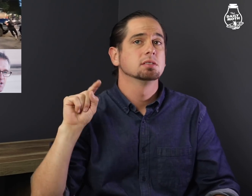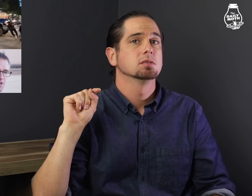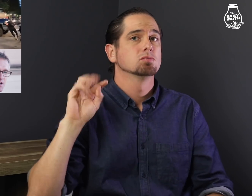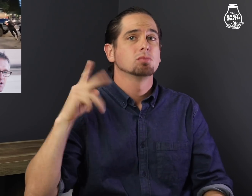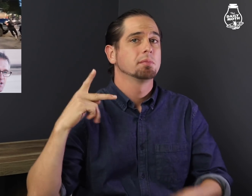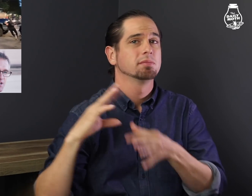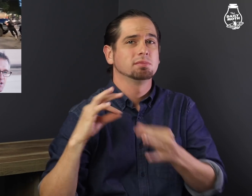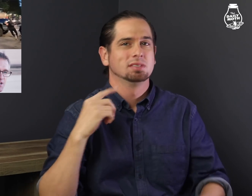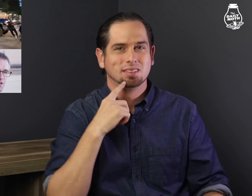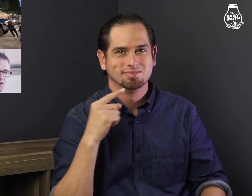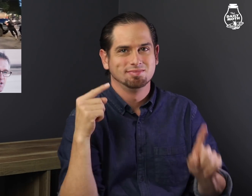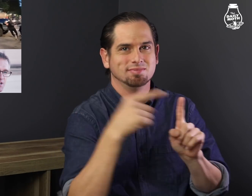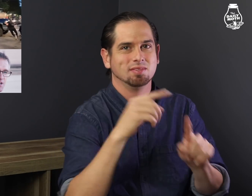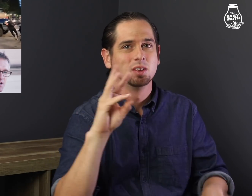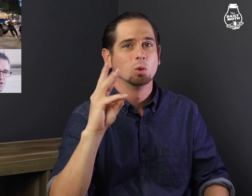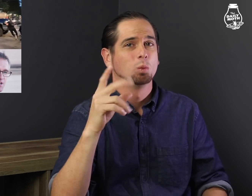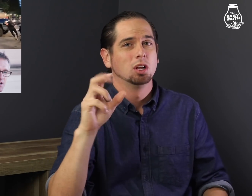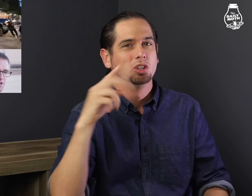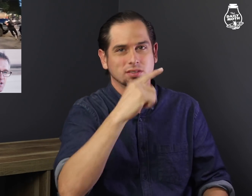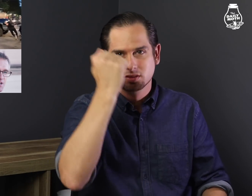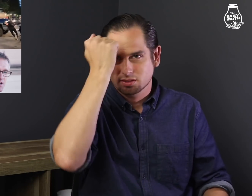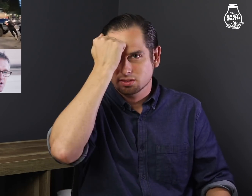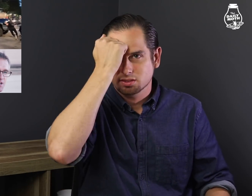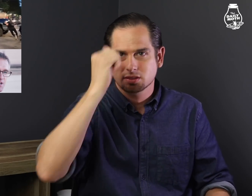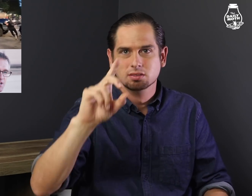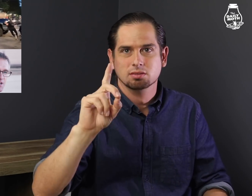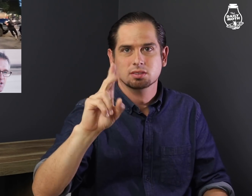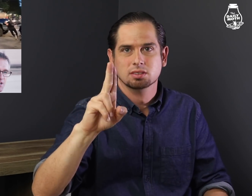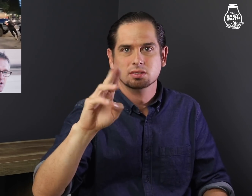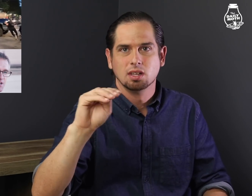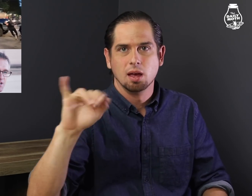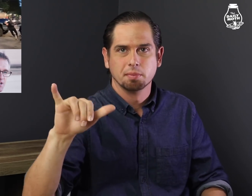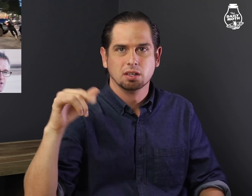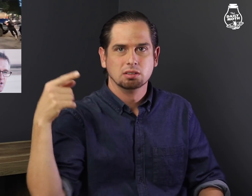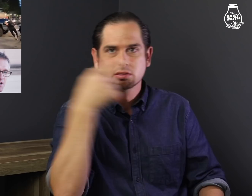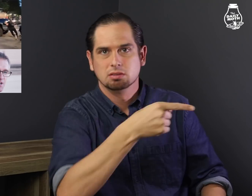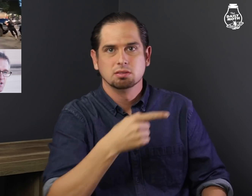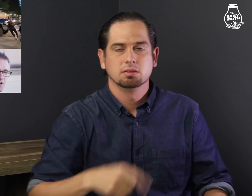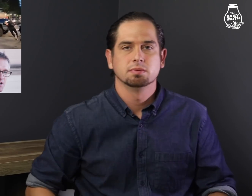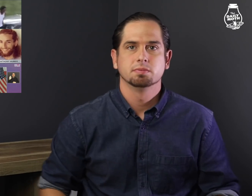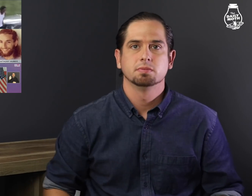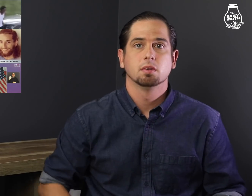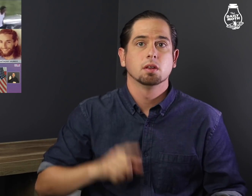Trump said Wheeler was a "dummy."